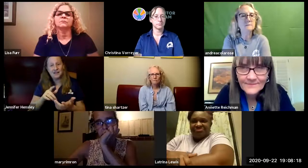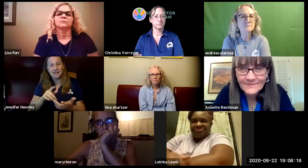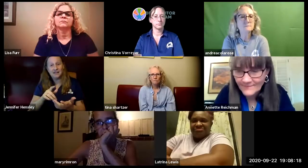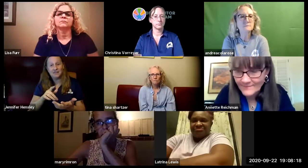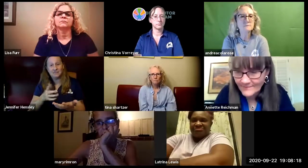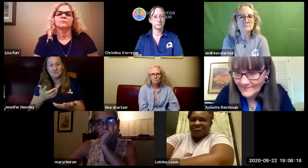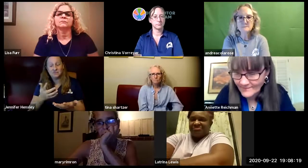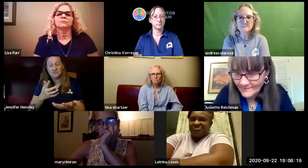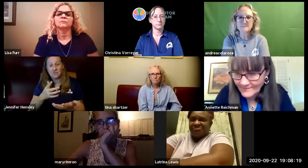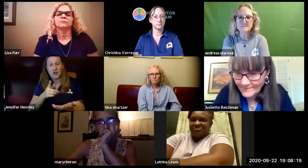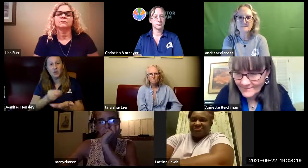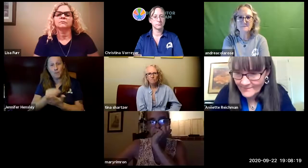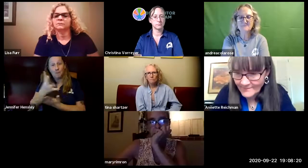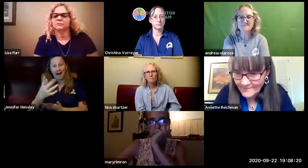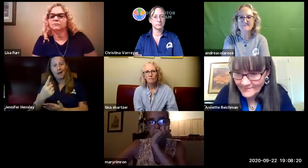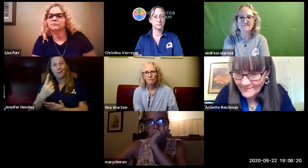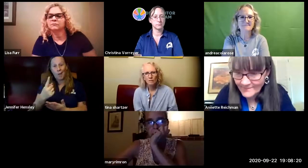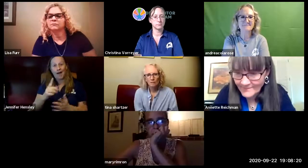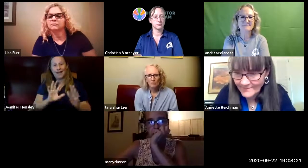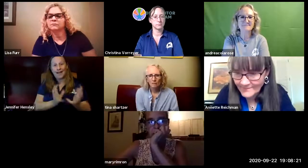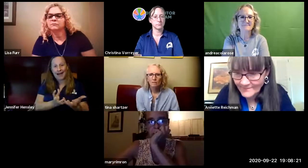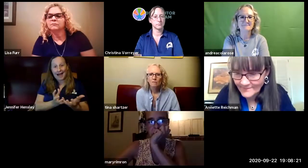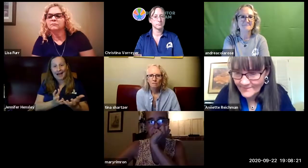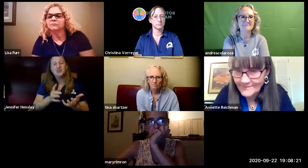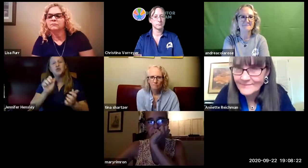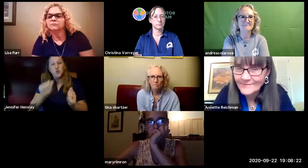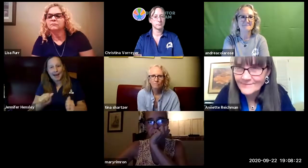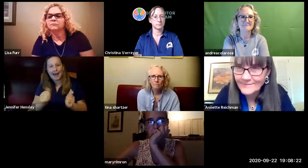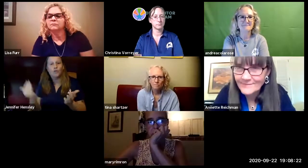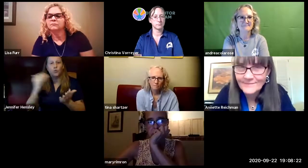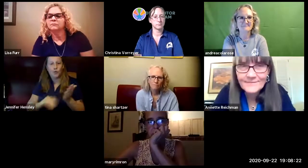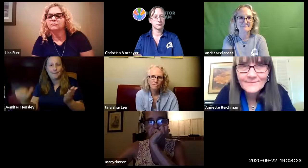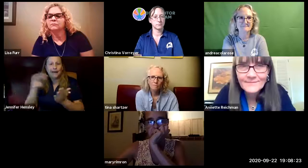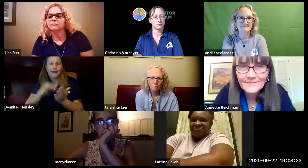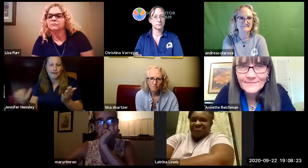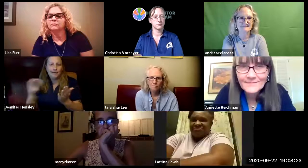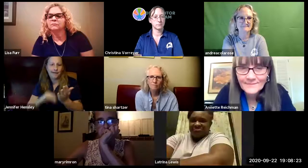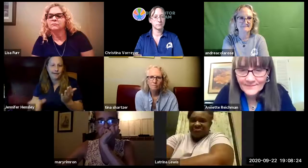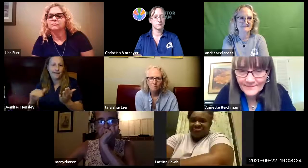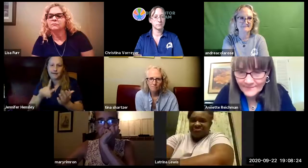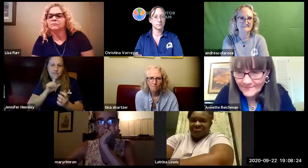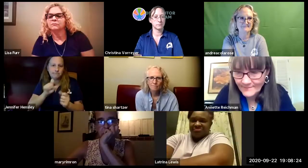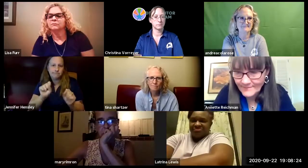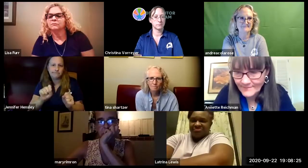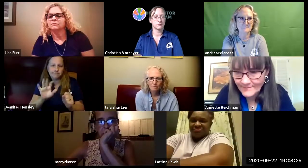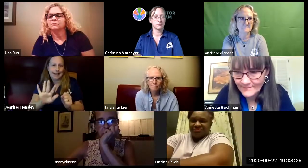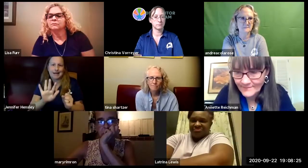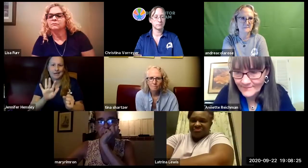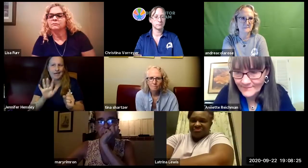reasonably priced it's not too expensive